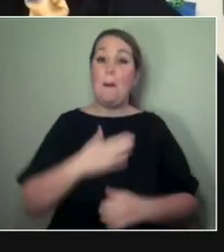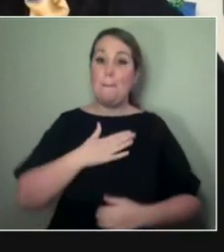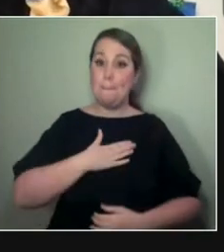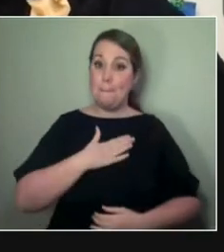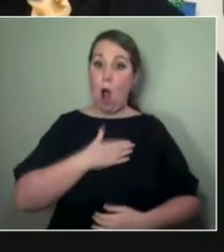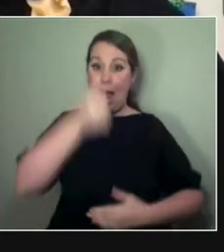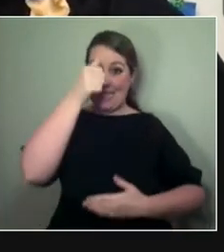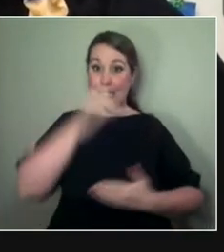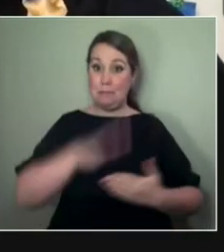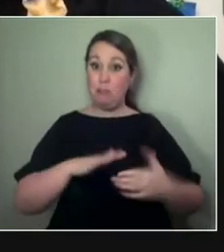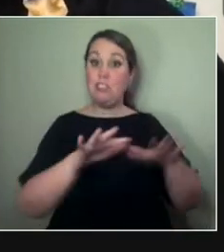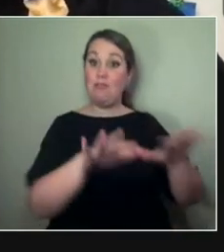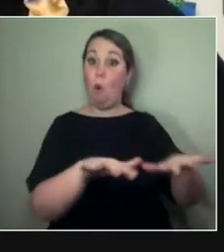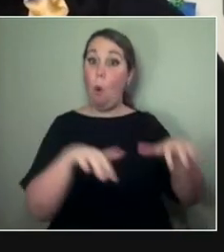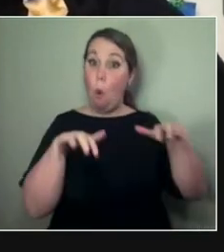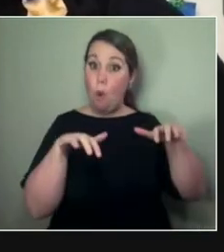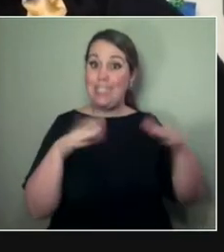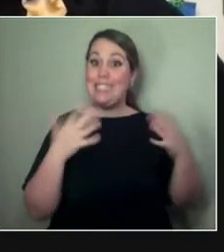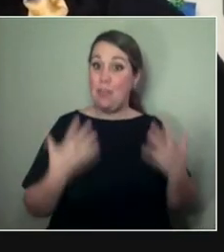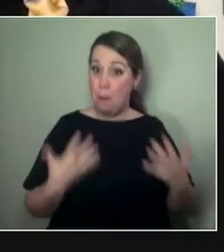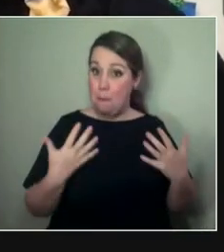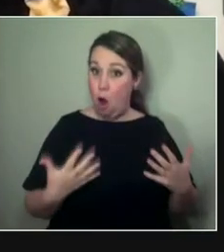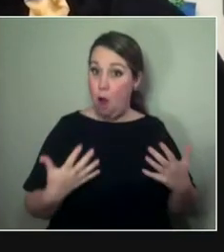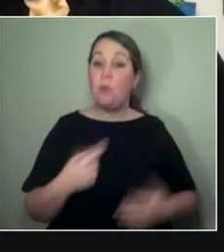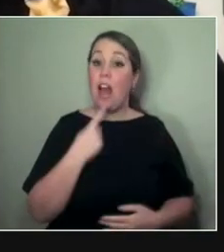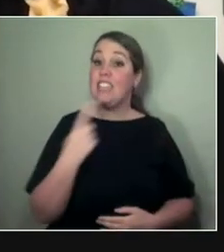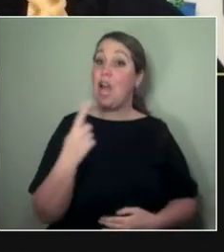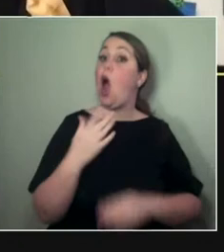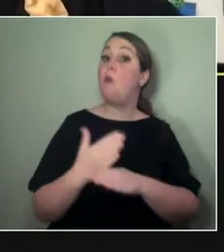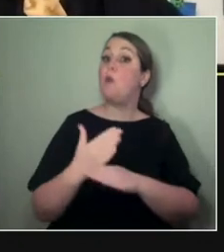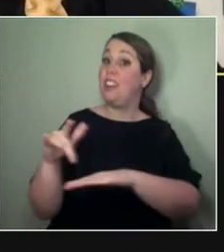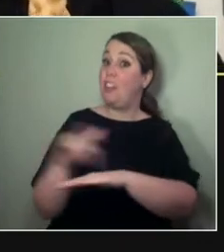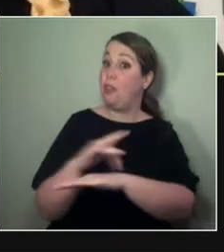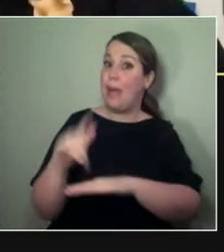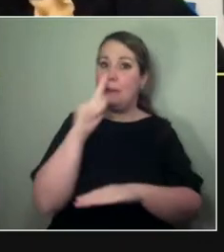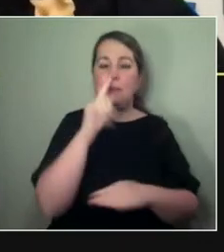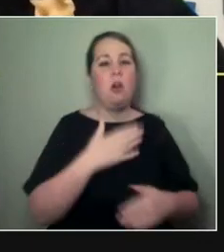My experience of audiences at this moment and people that I meet when I say I work in the theatre and they go,